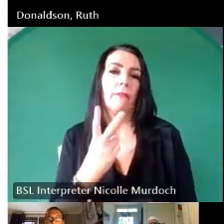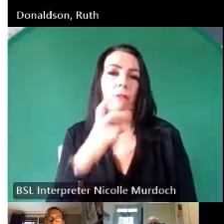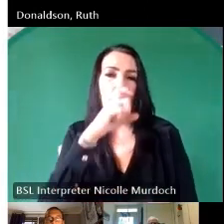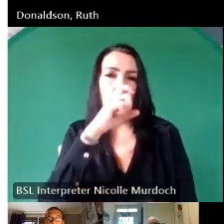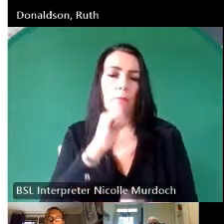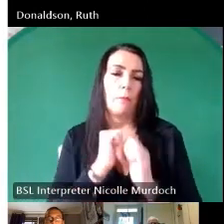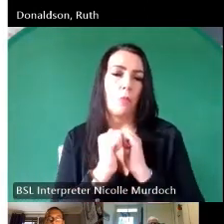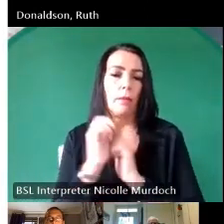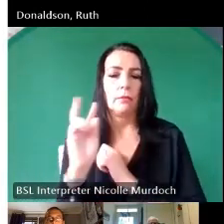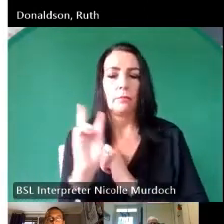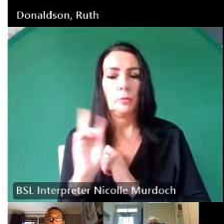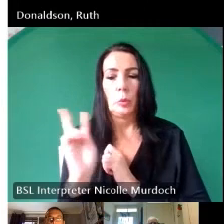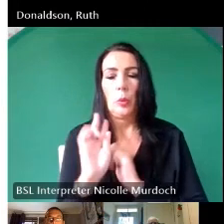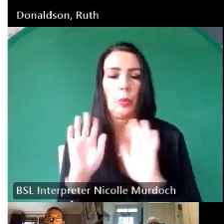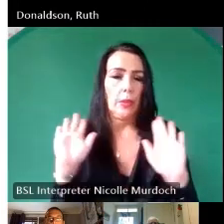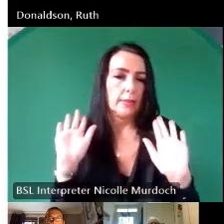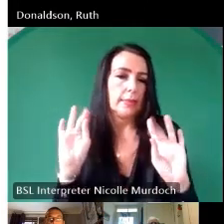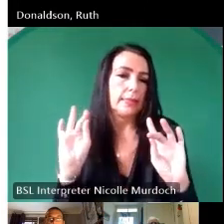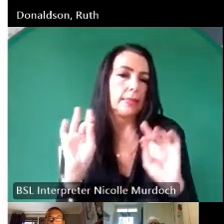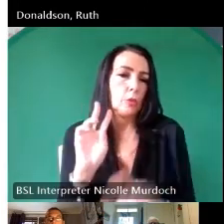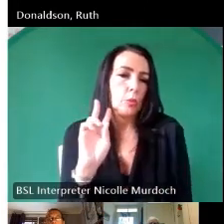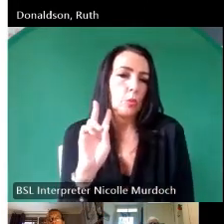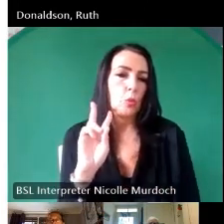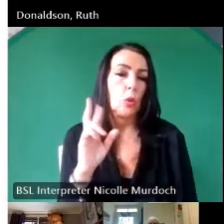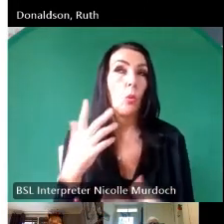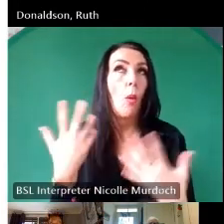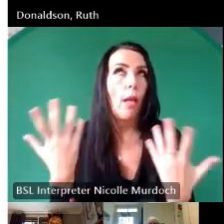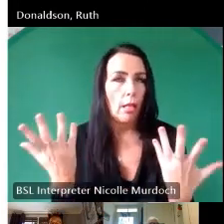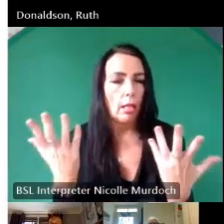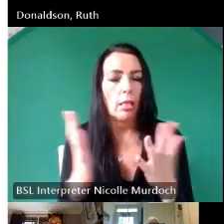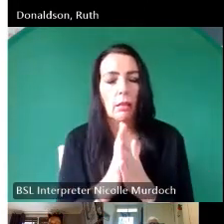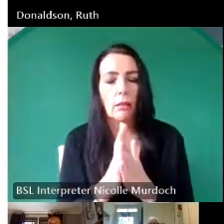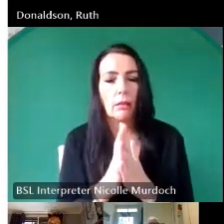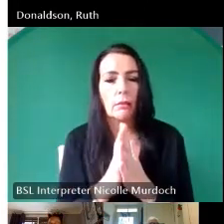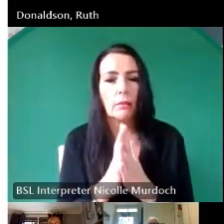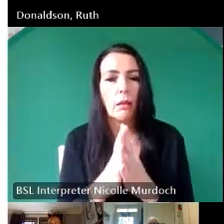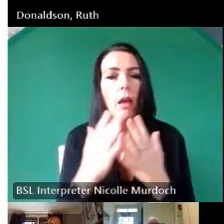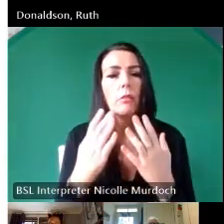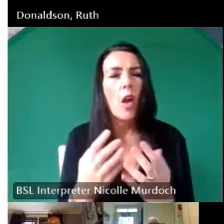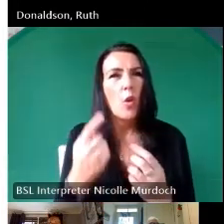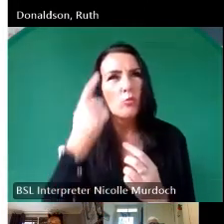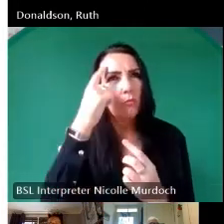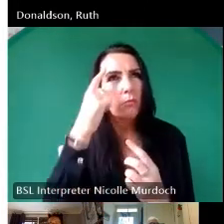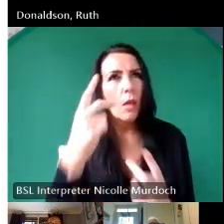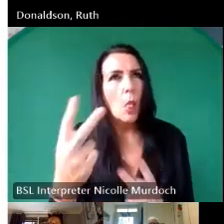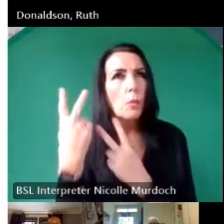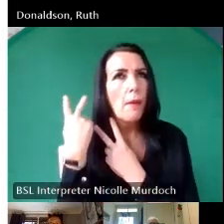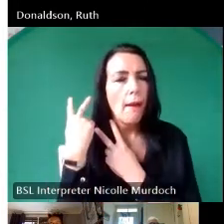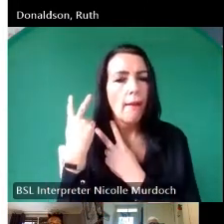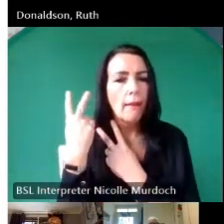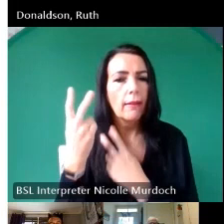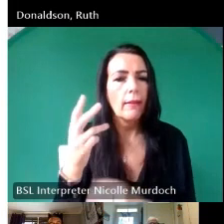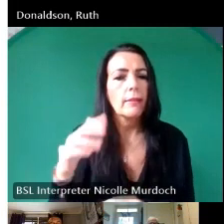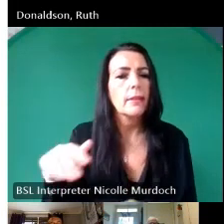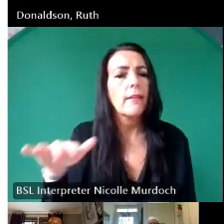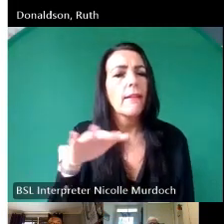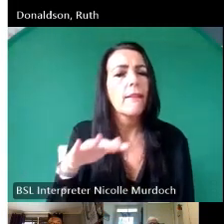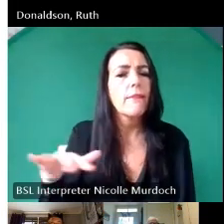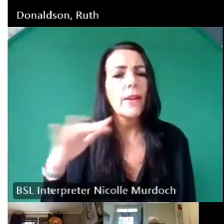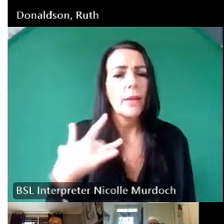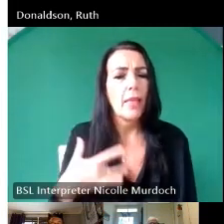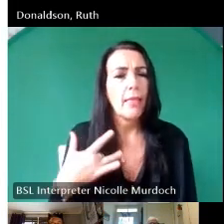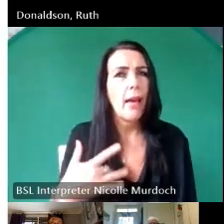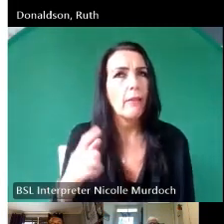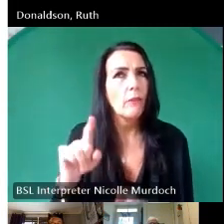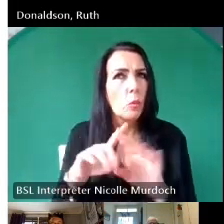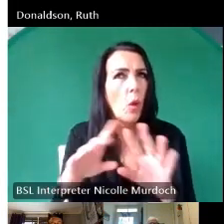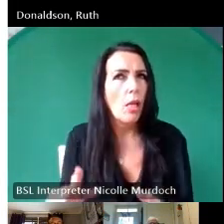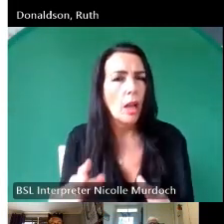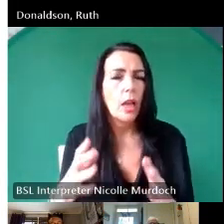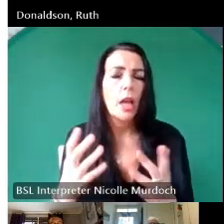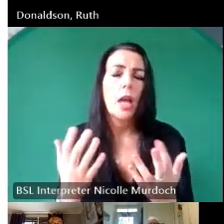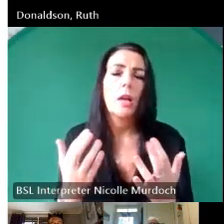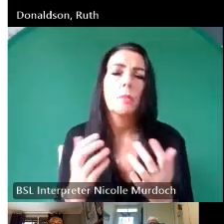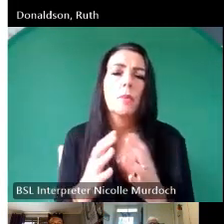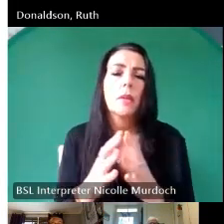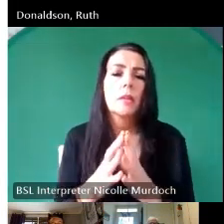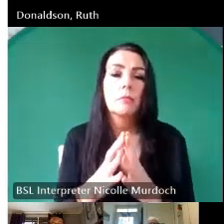uh well I looking back now I mean uh my family life uh if I think about it um my mother put up